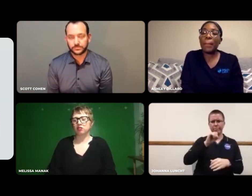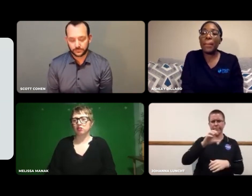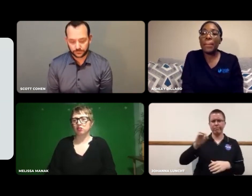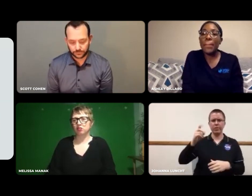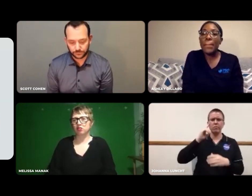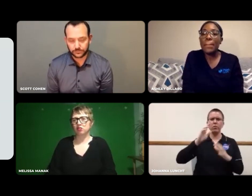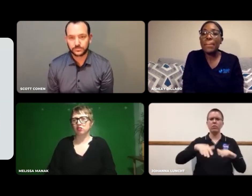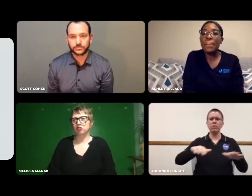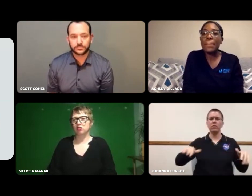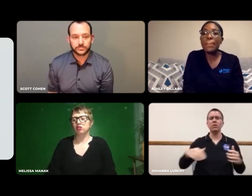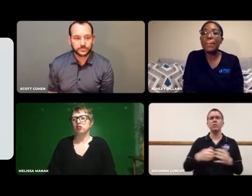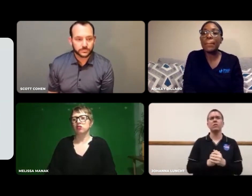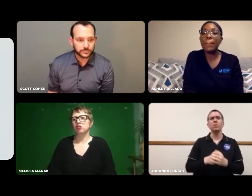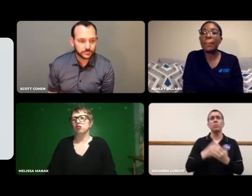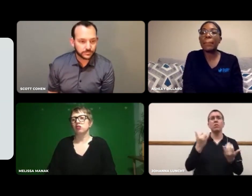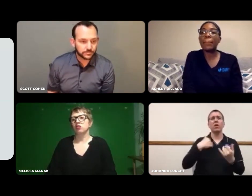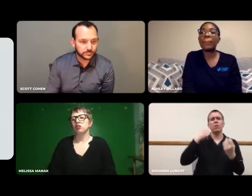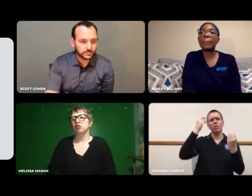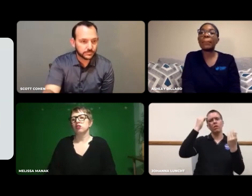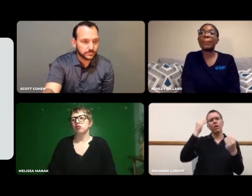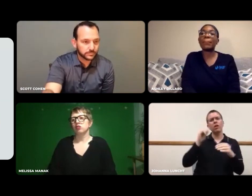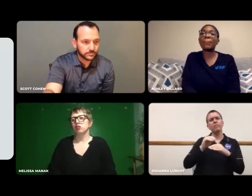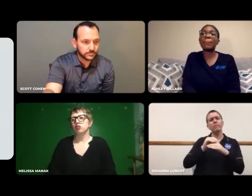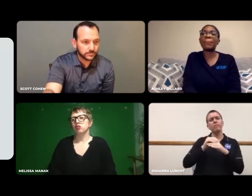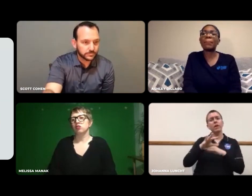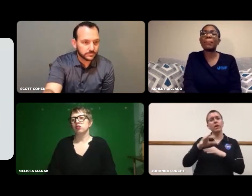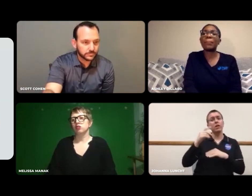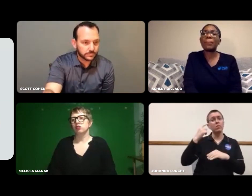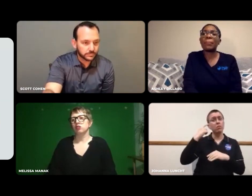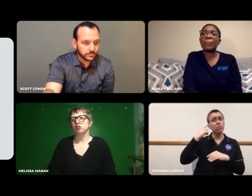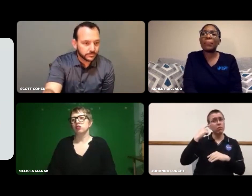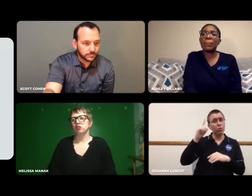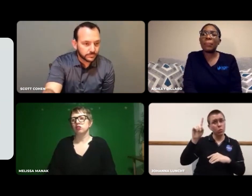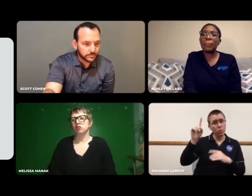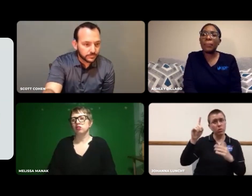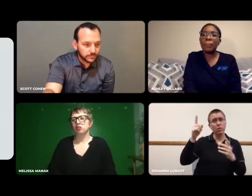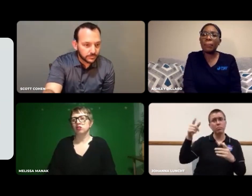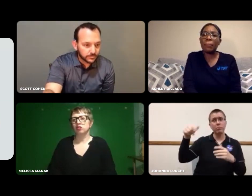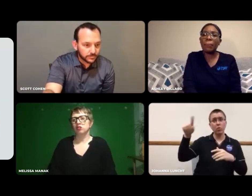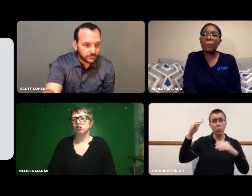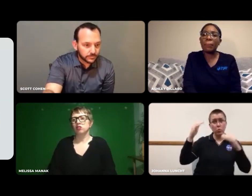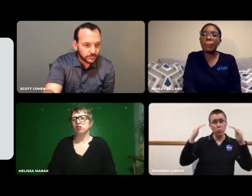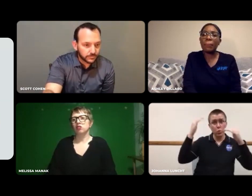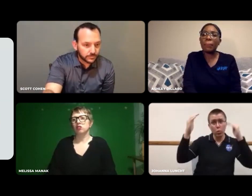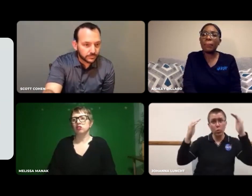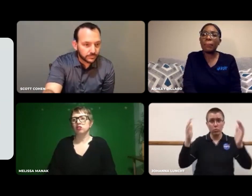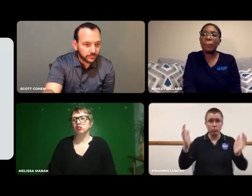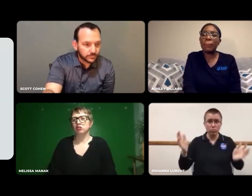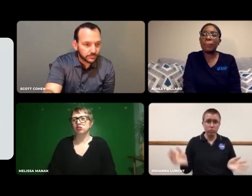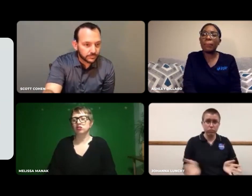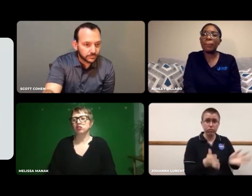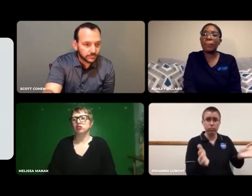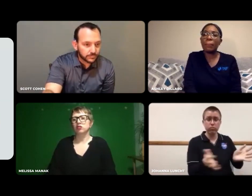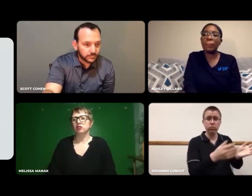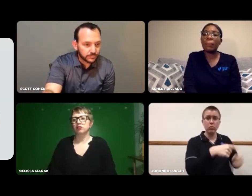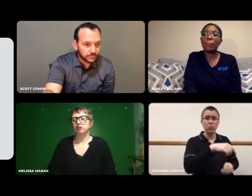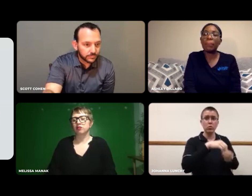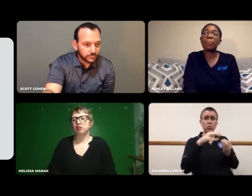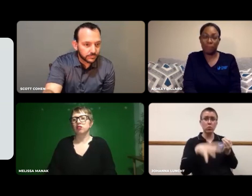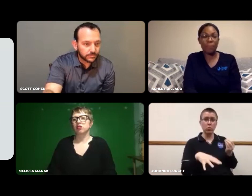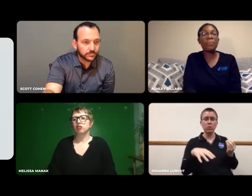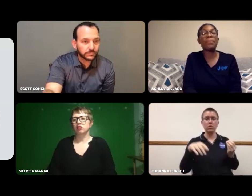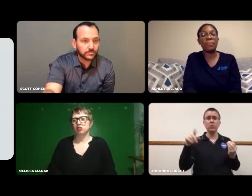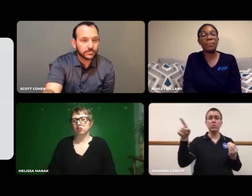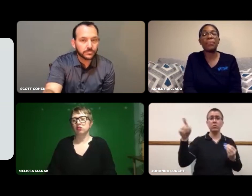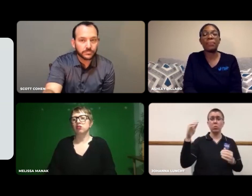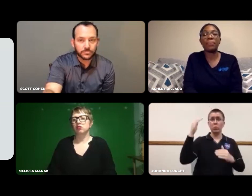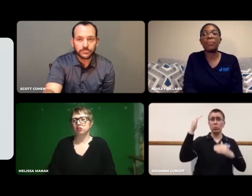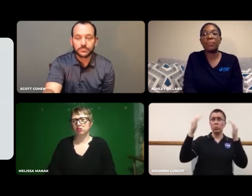When I'm thinking about advice for adults who are teaching or encouraging young students